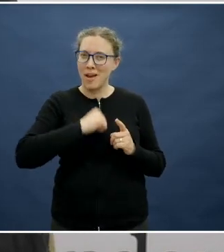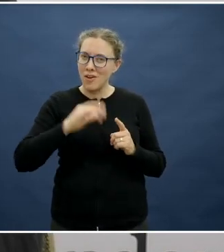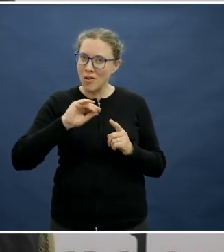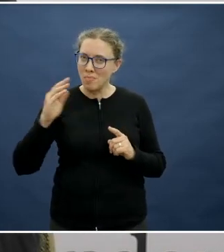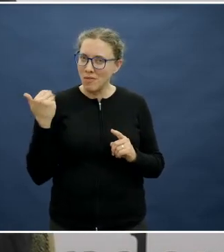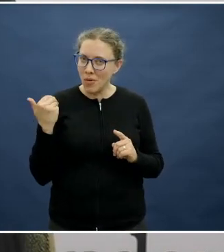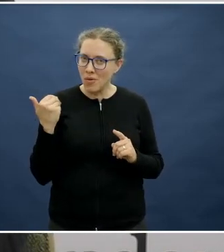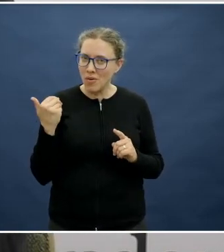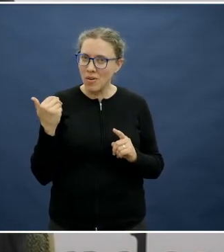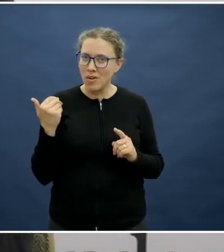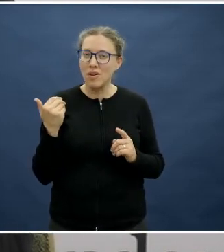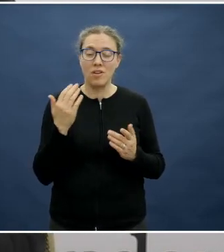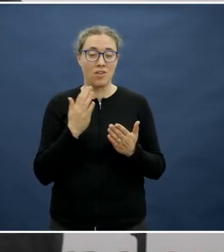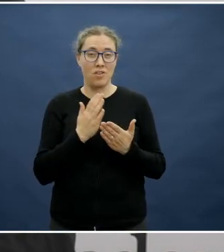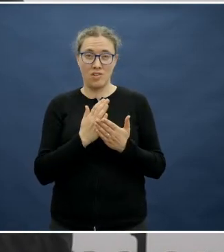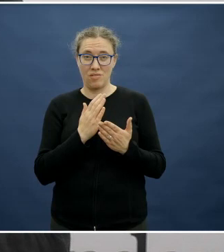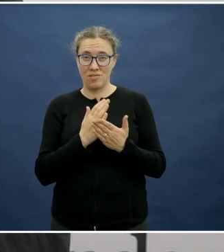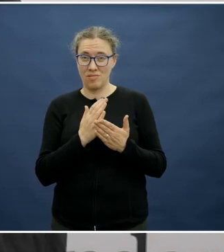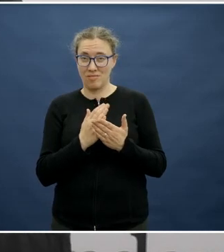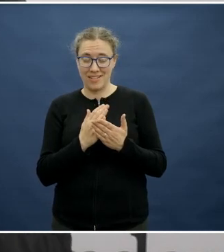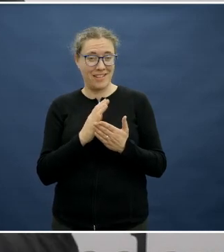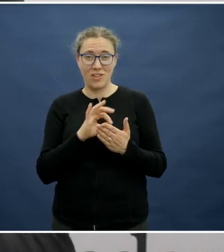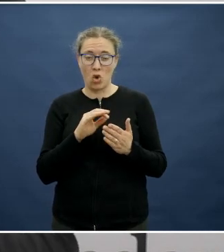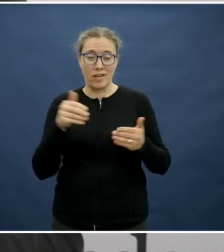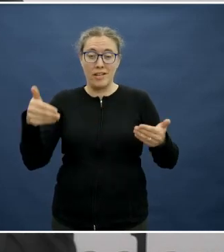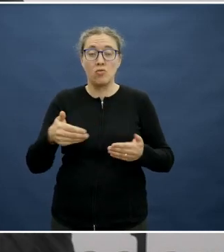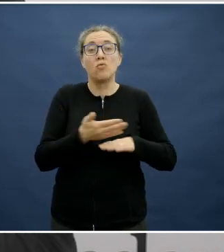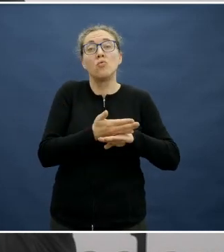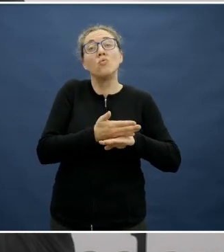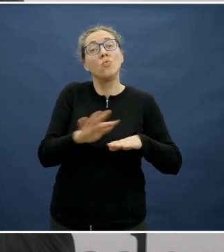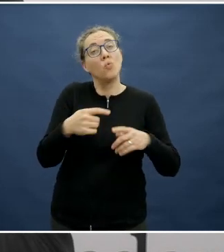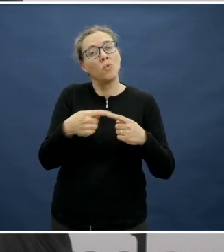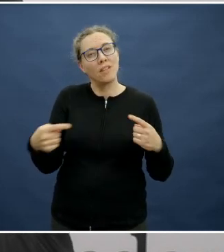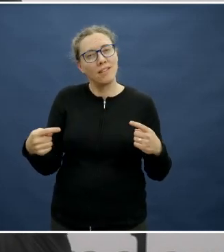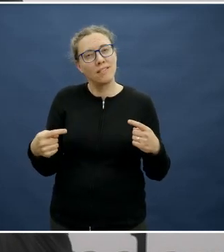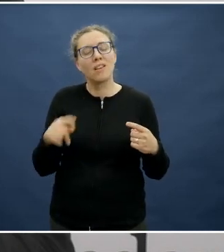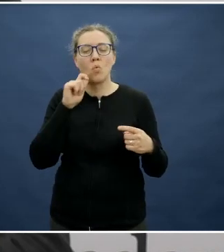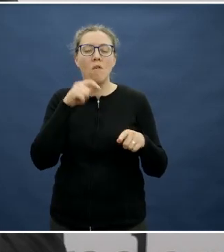more about potential recipes that are potentially things you might like, as opposed to things that you should be trying.